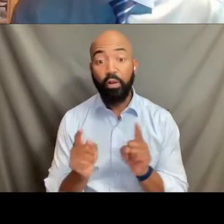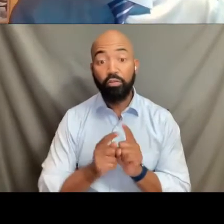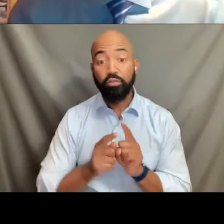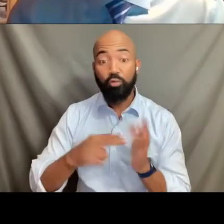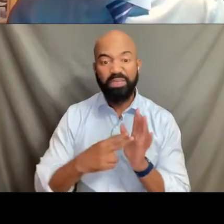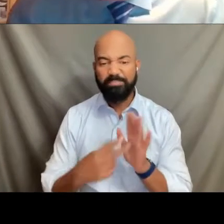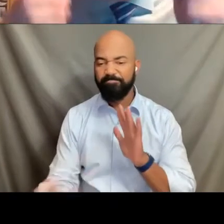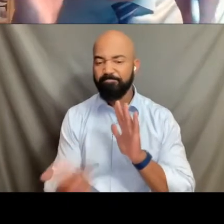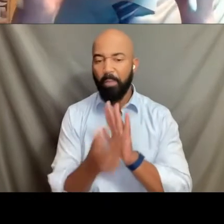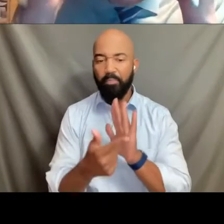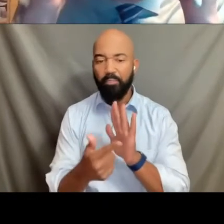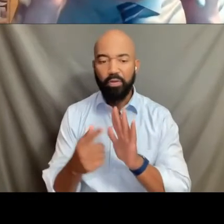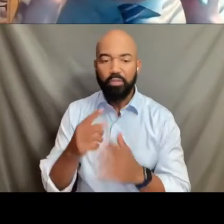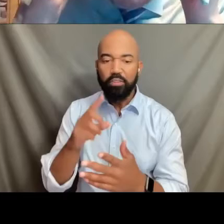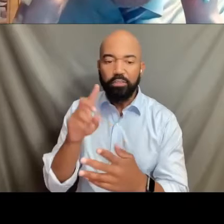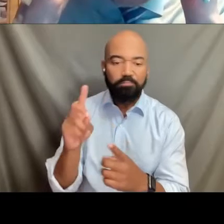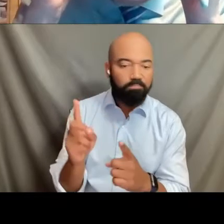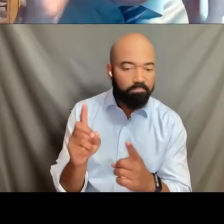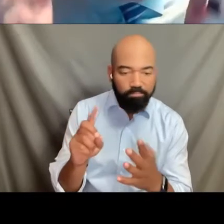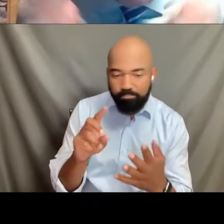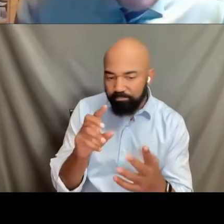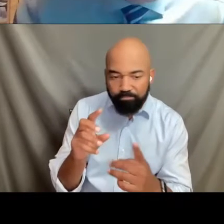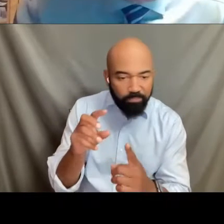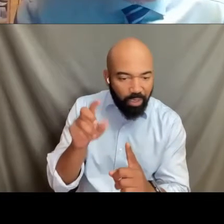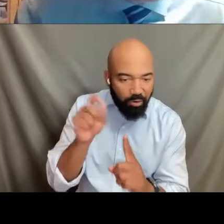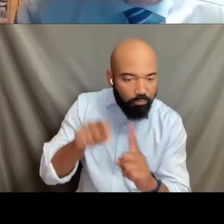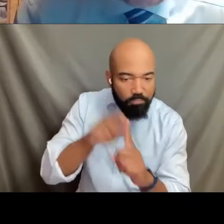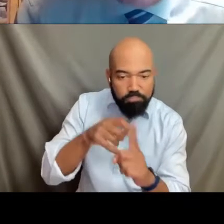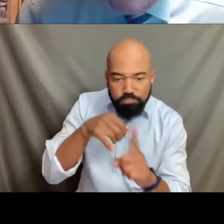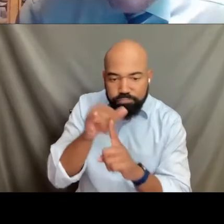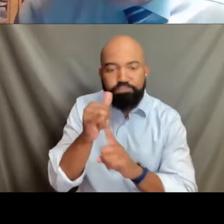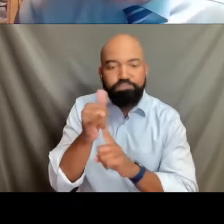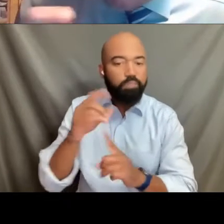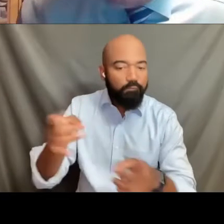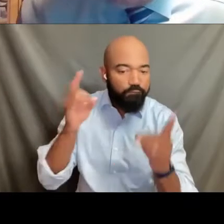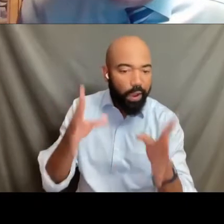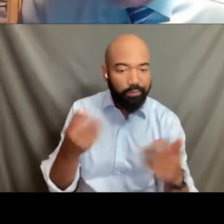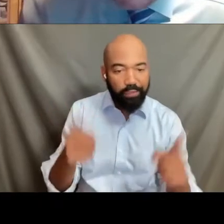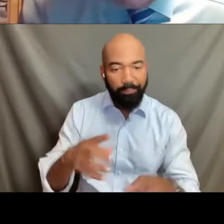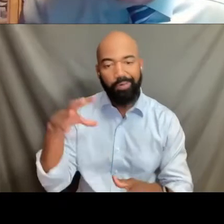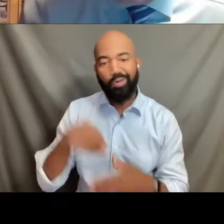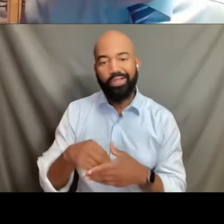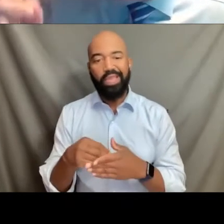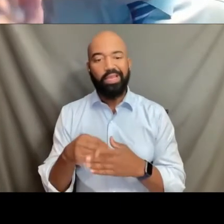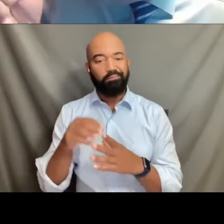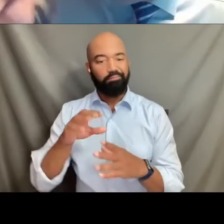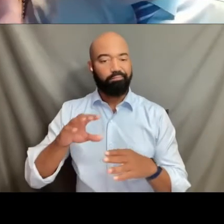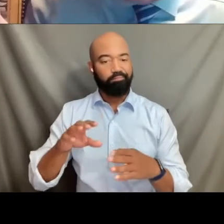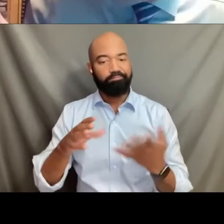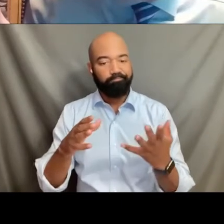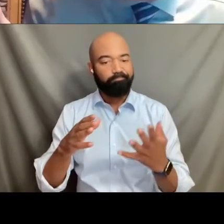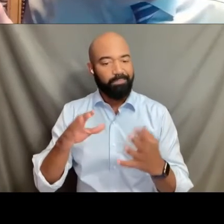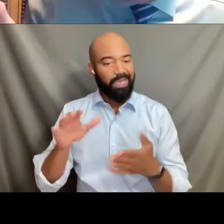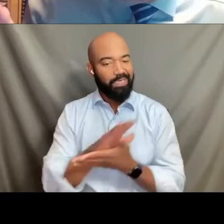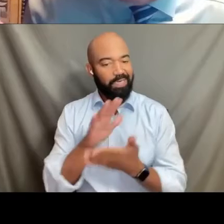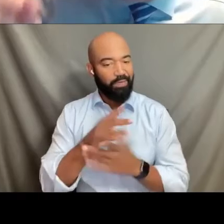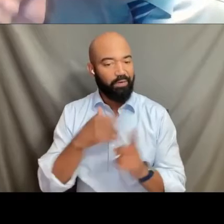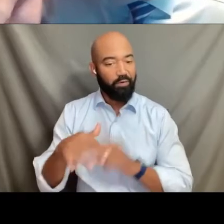and other forms of misconduct, misbehavior in the academic setting. That a partner of education, again just closed a couple of days ago,